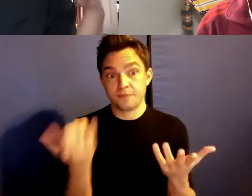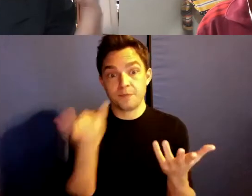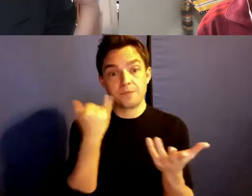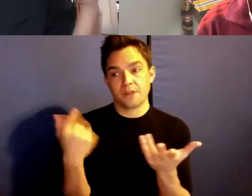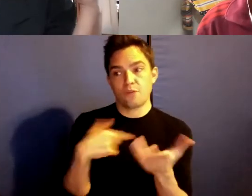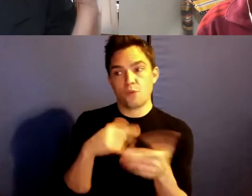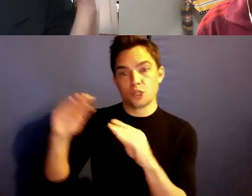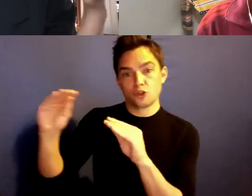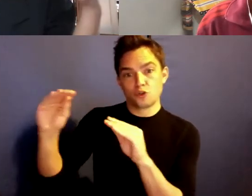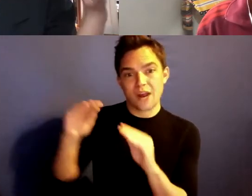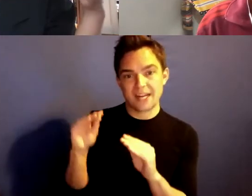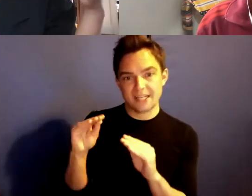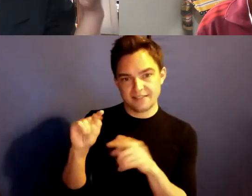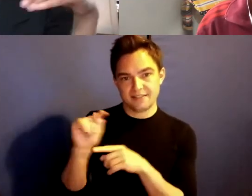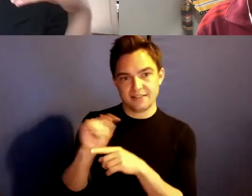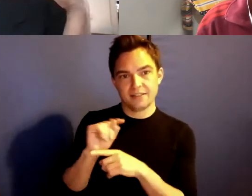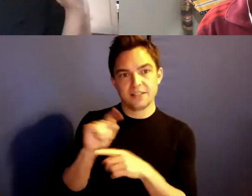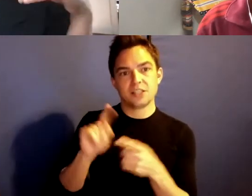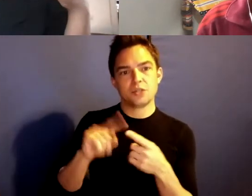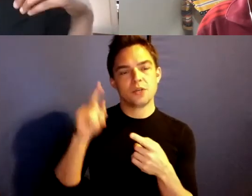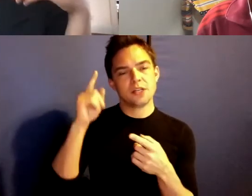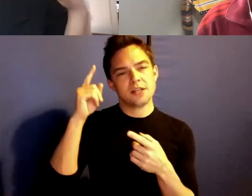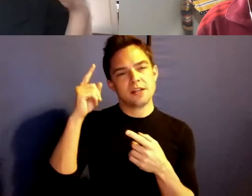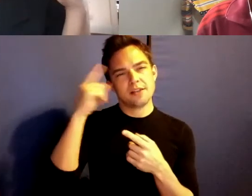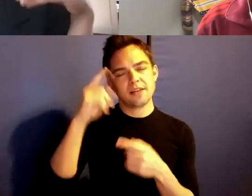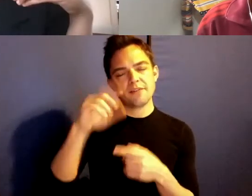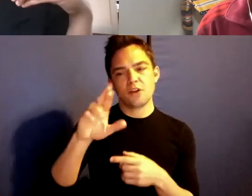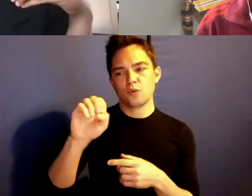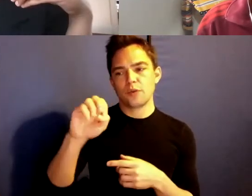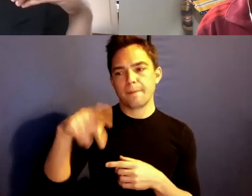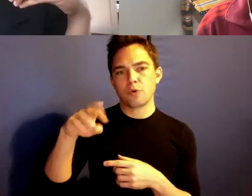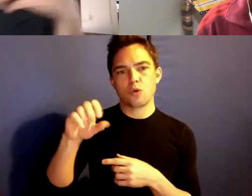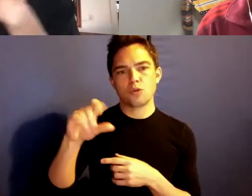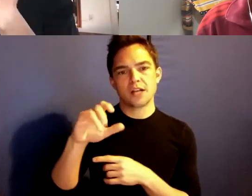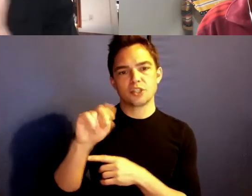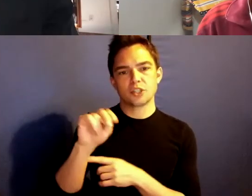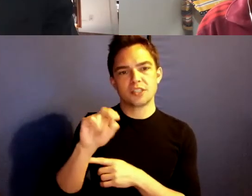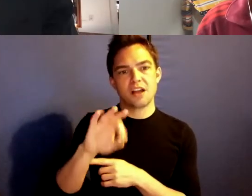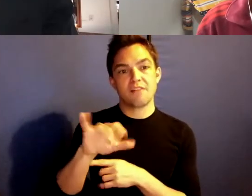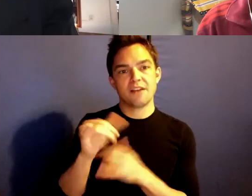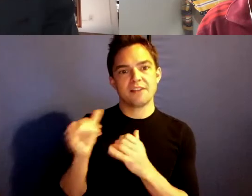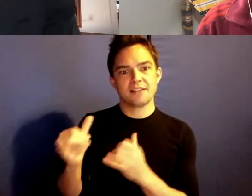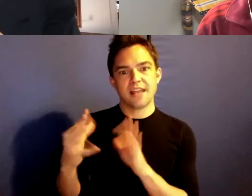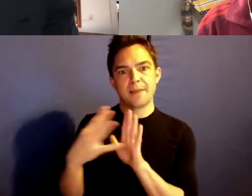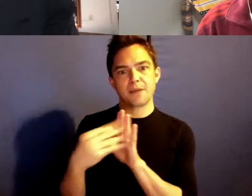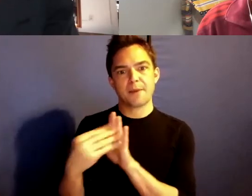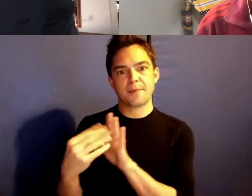about reproduction as a reproduction of the same, like I have kids, and I teach them my